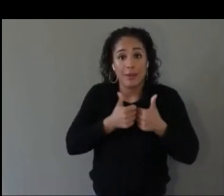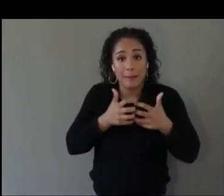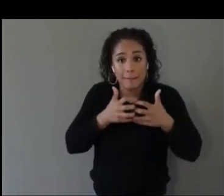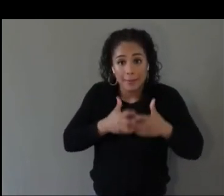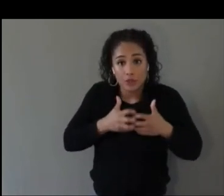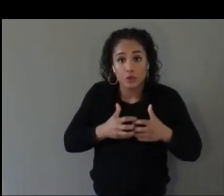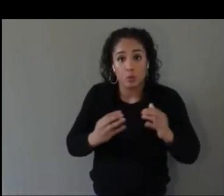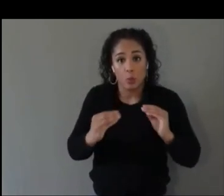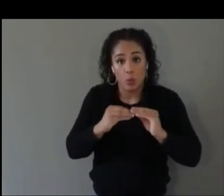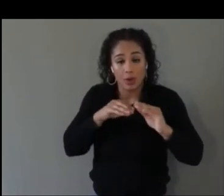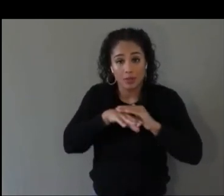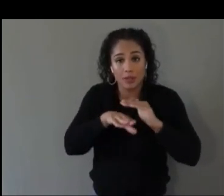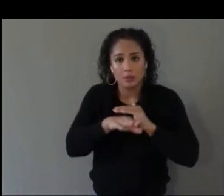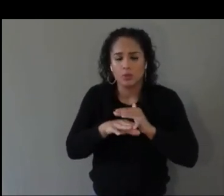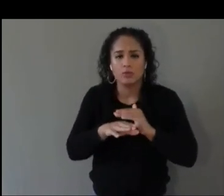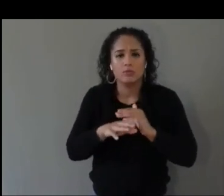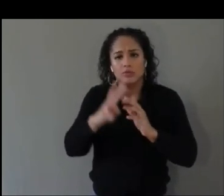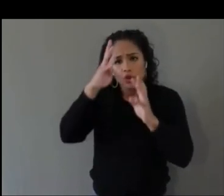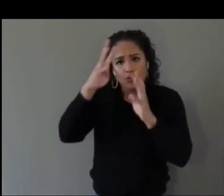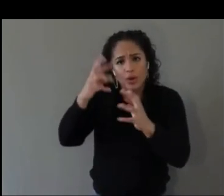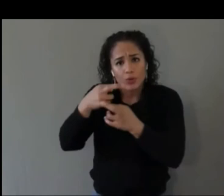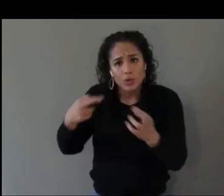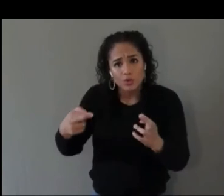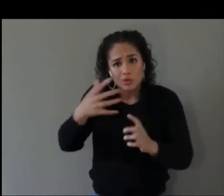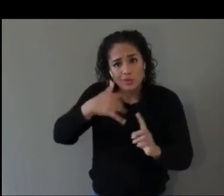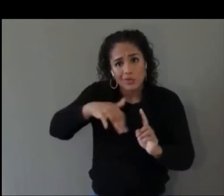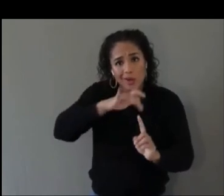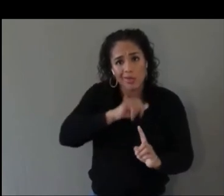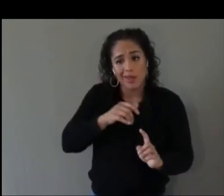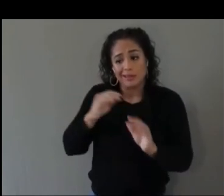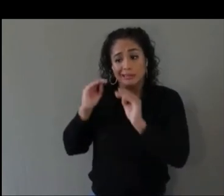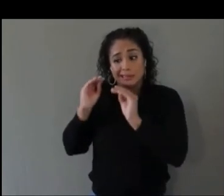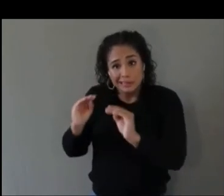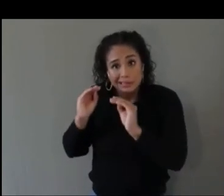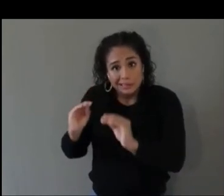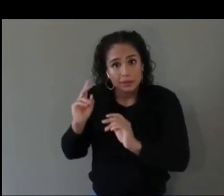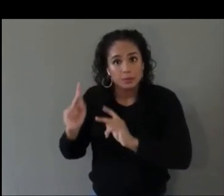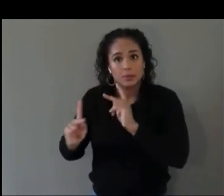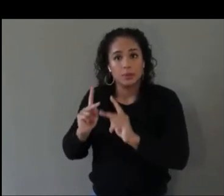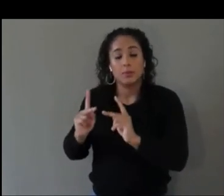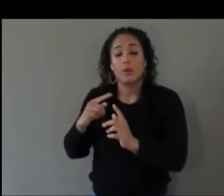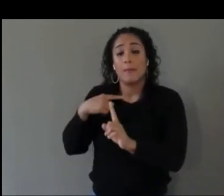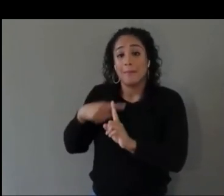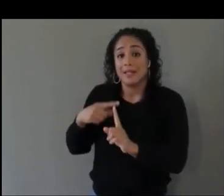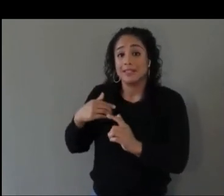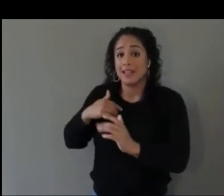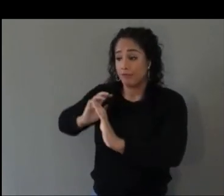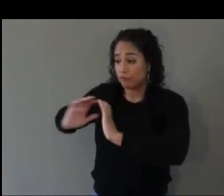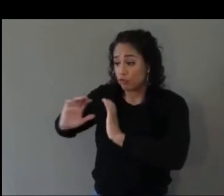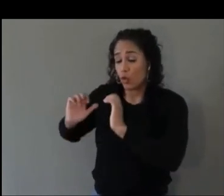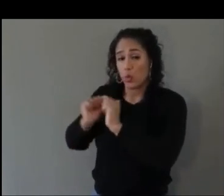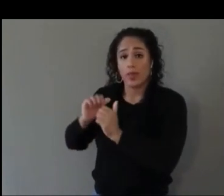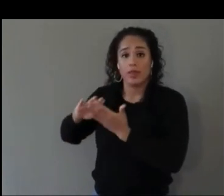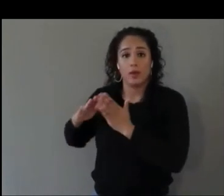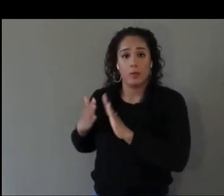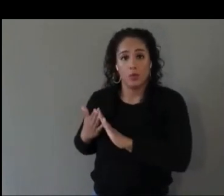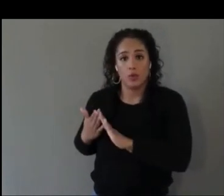teach people how to use it, and be in a dialogue with the community about how to use those things.